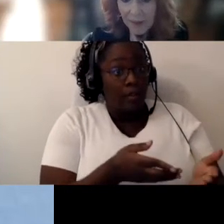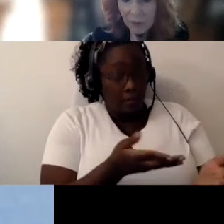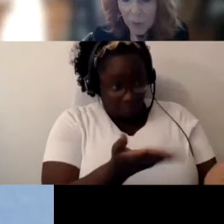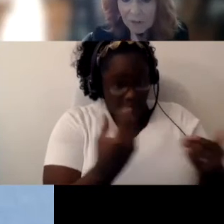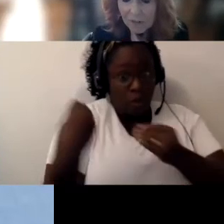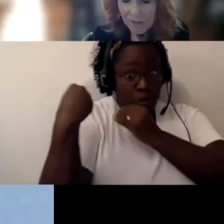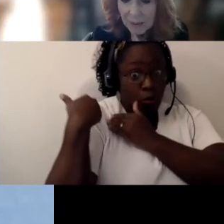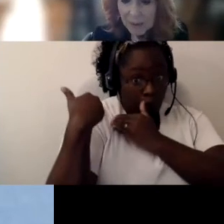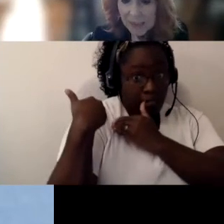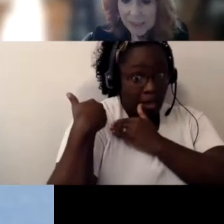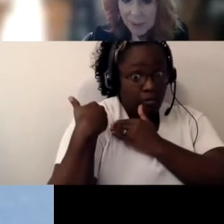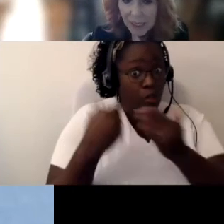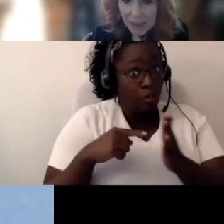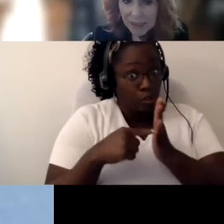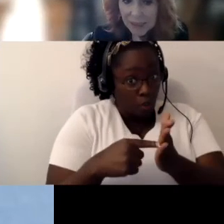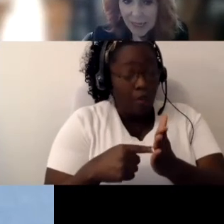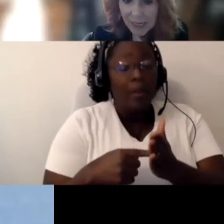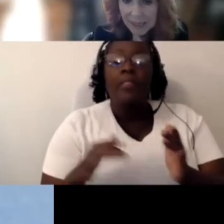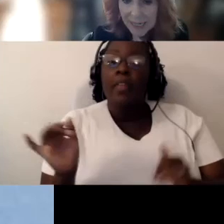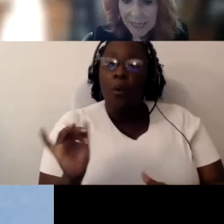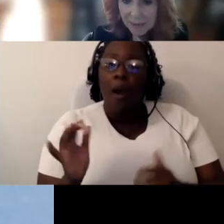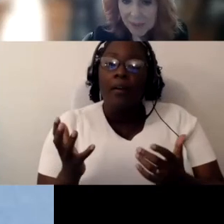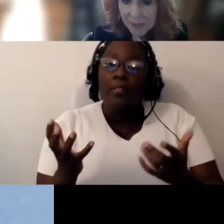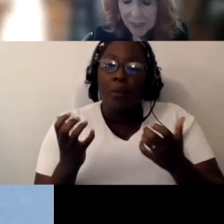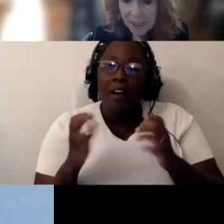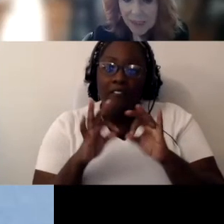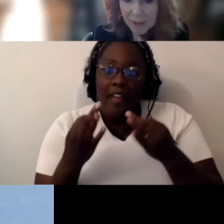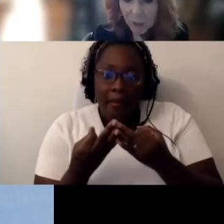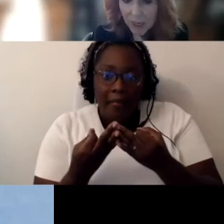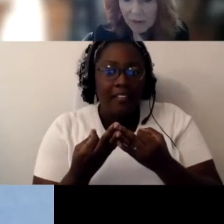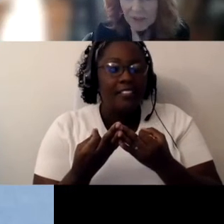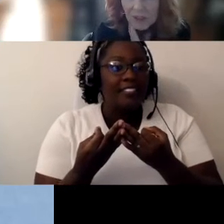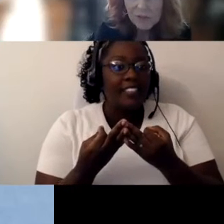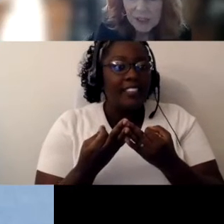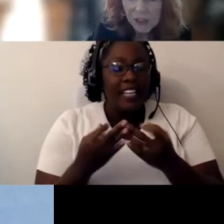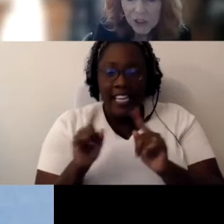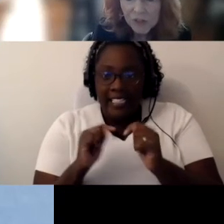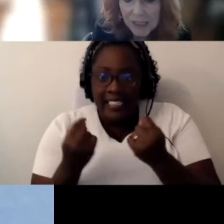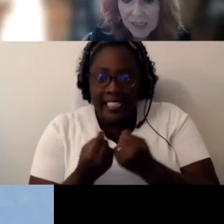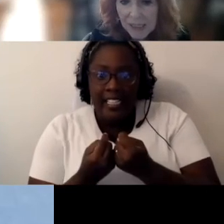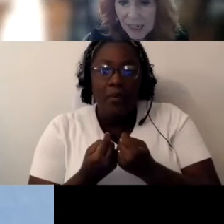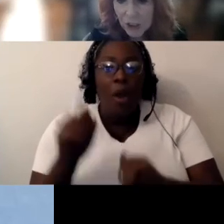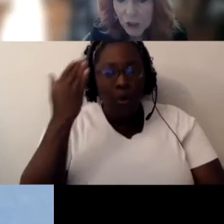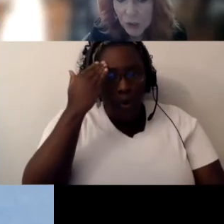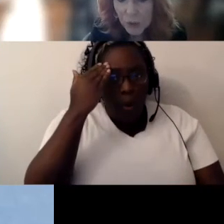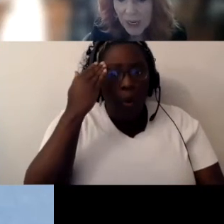and they want families and parents and teams to be aware of intervener services as soon